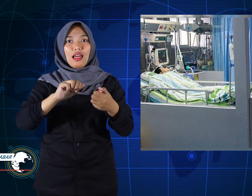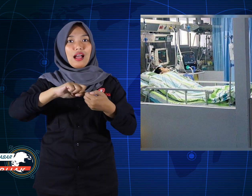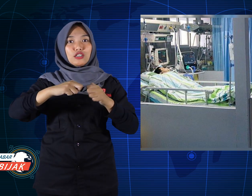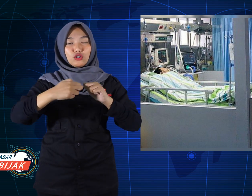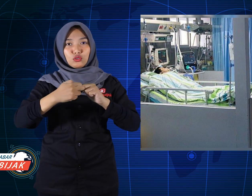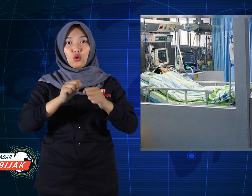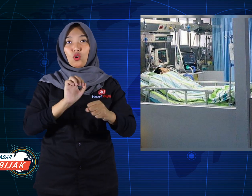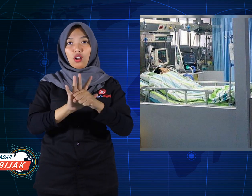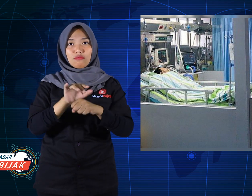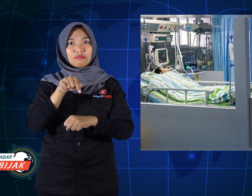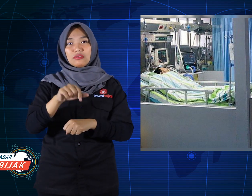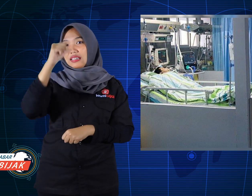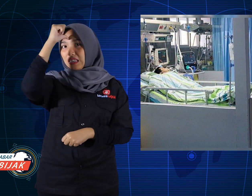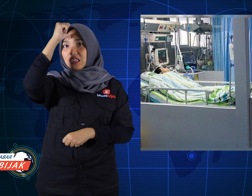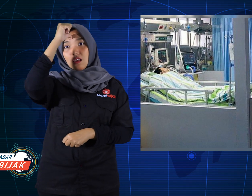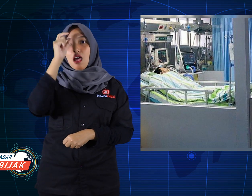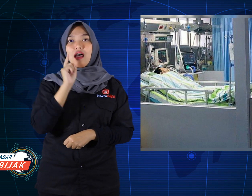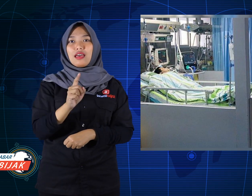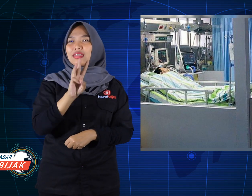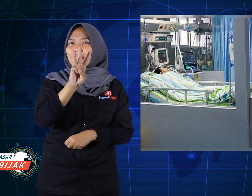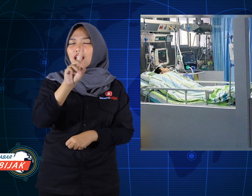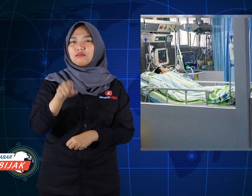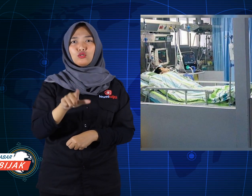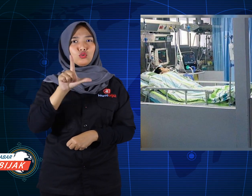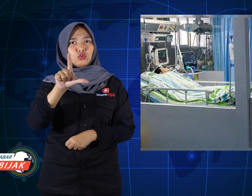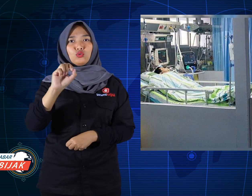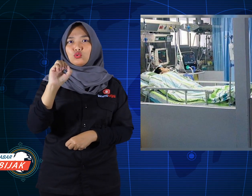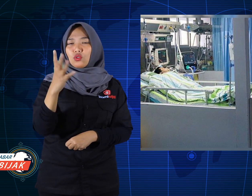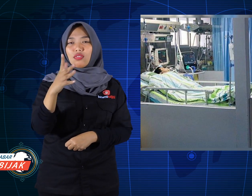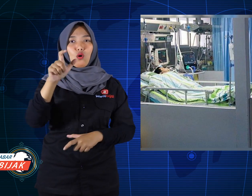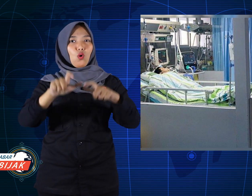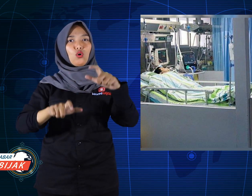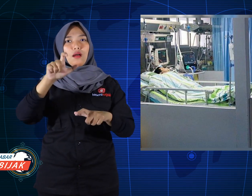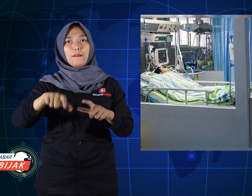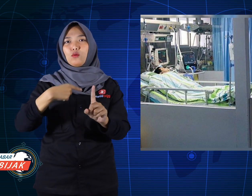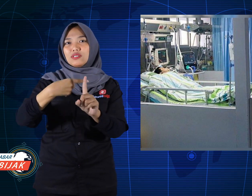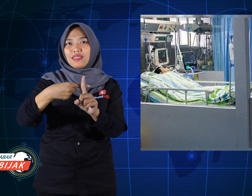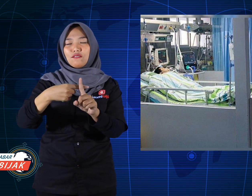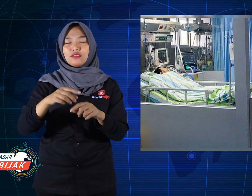The total number of corona cases is 3.7 million people.